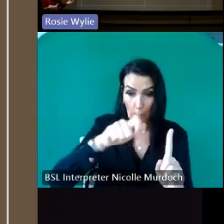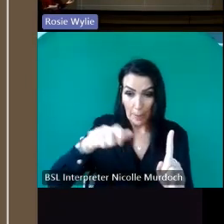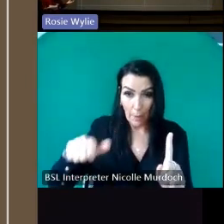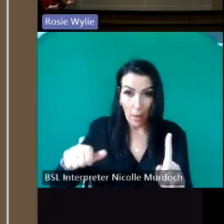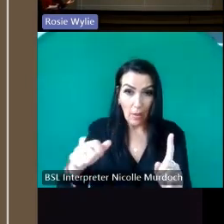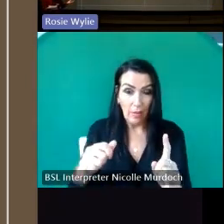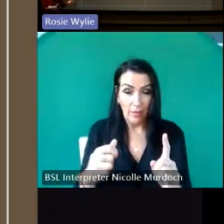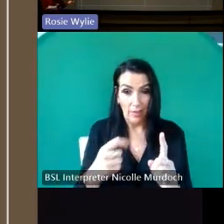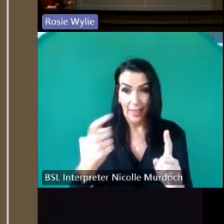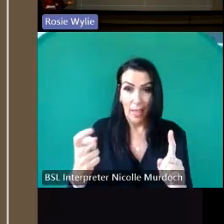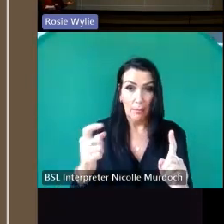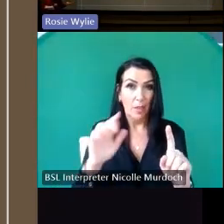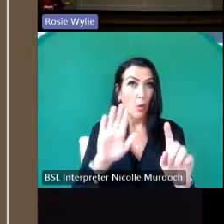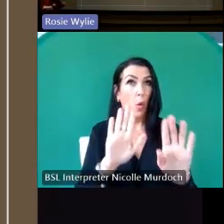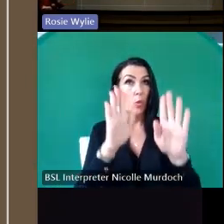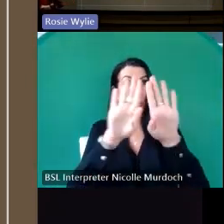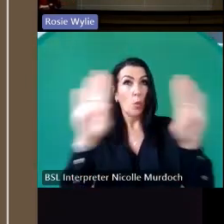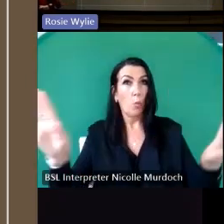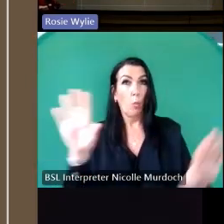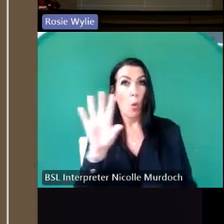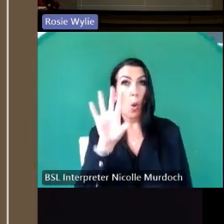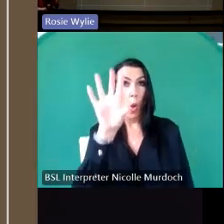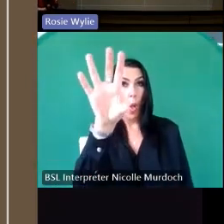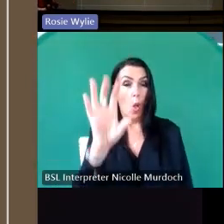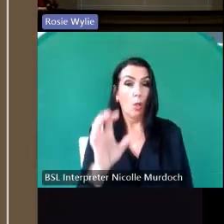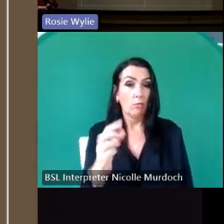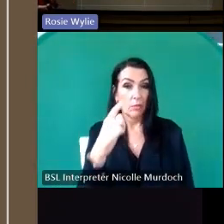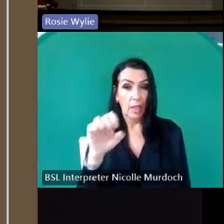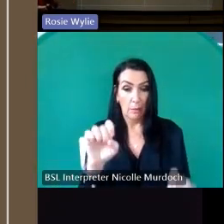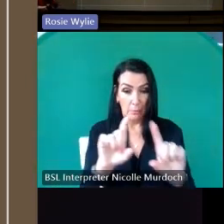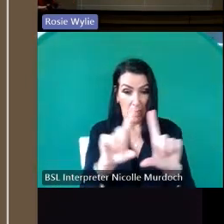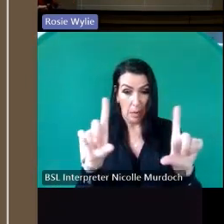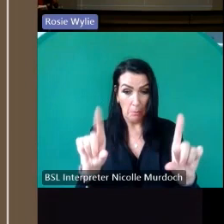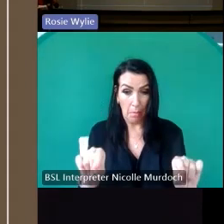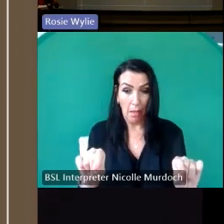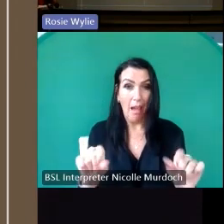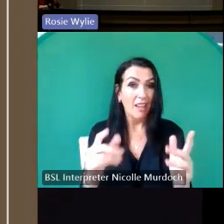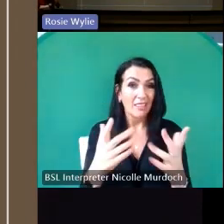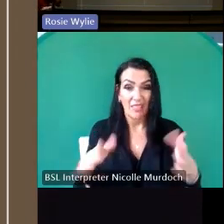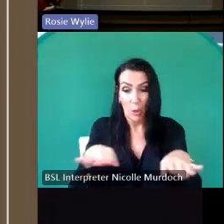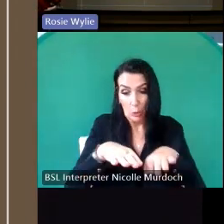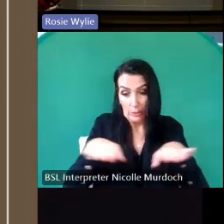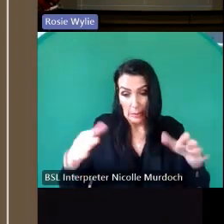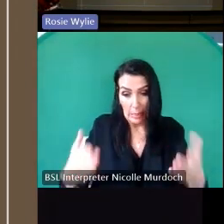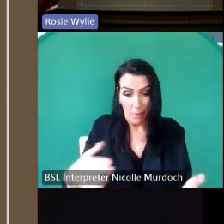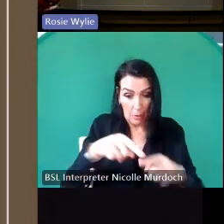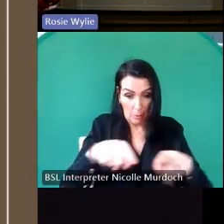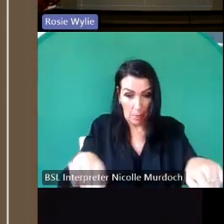walls um they can be small metal plaques even on communion tables but this is an unusual one